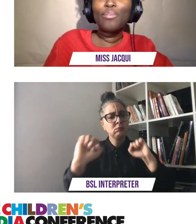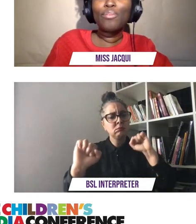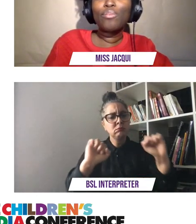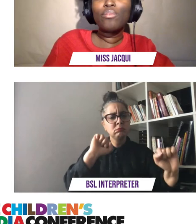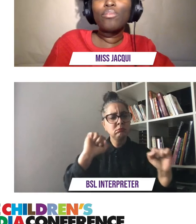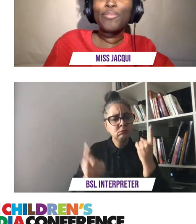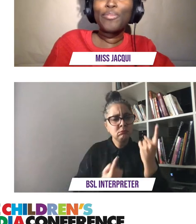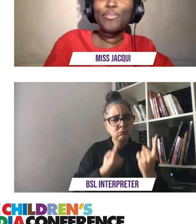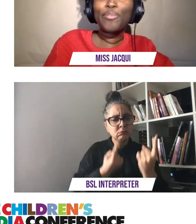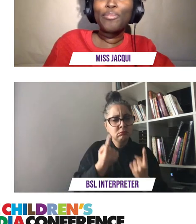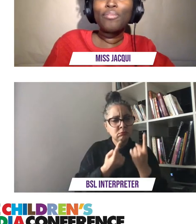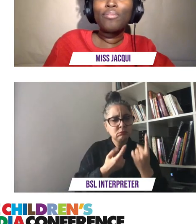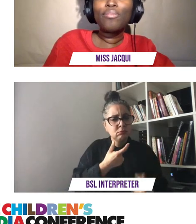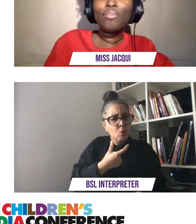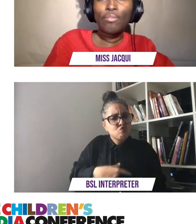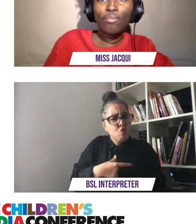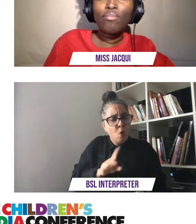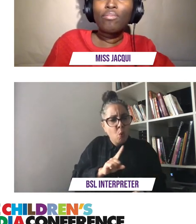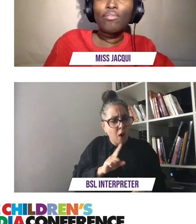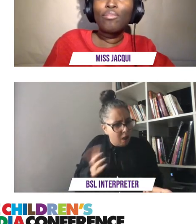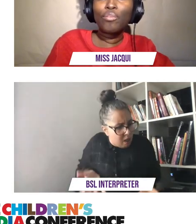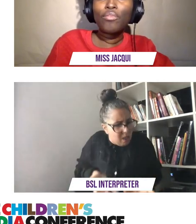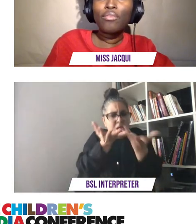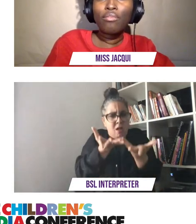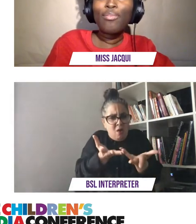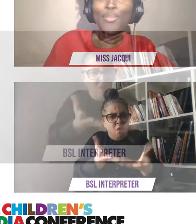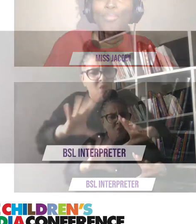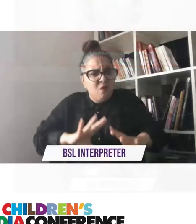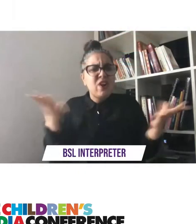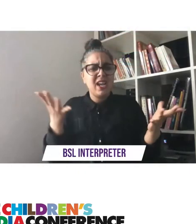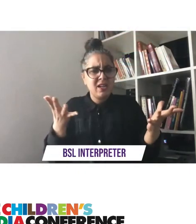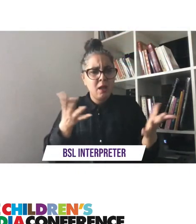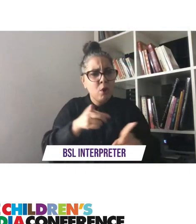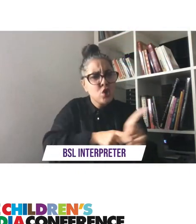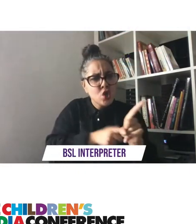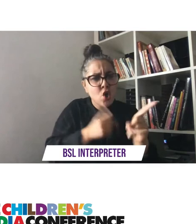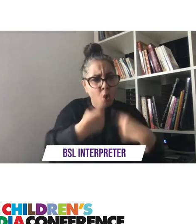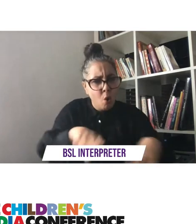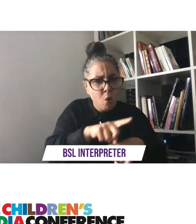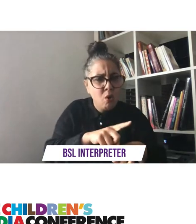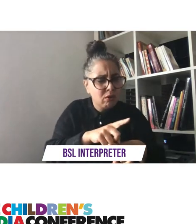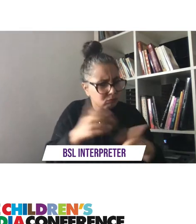to experience freedom and me freedom is about inclusion it's about understanding